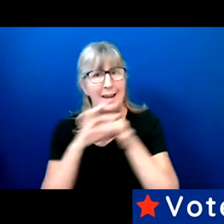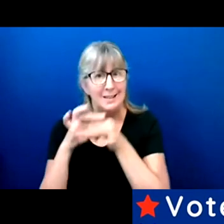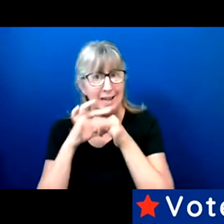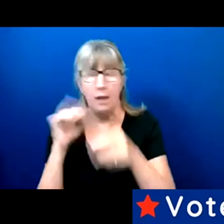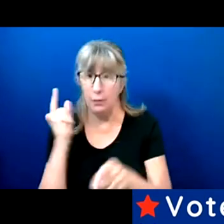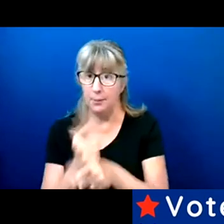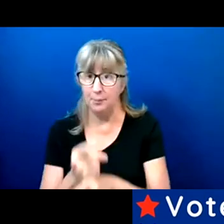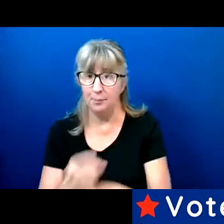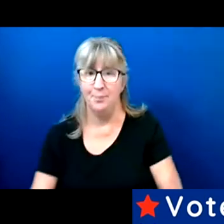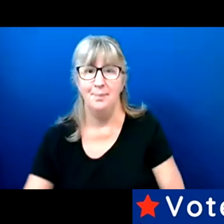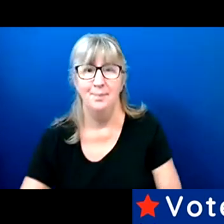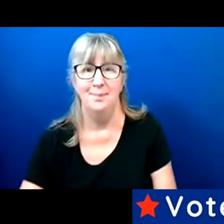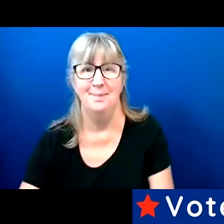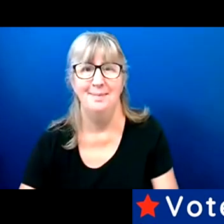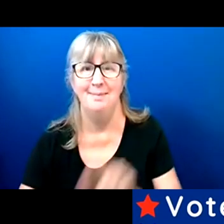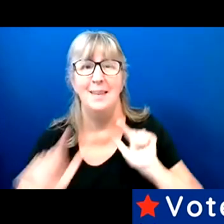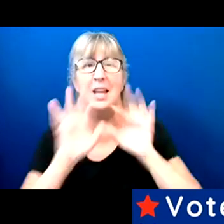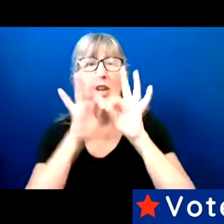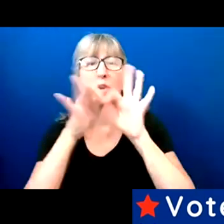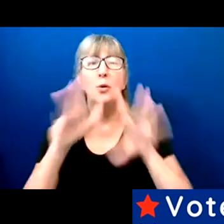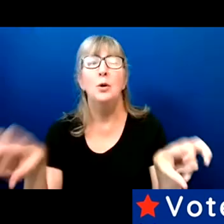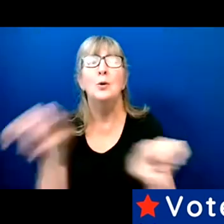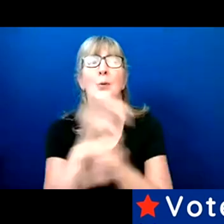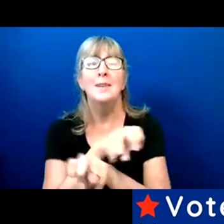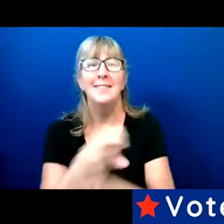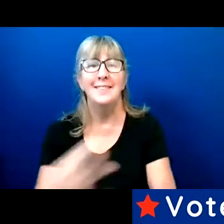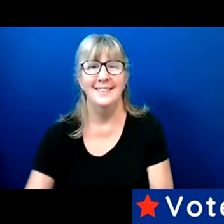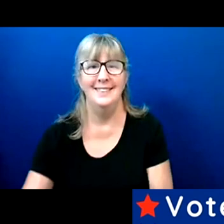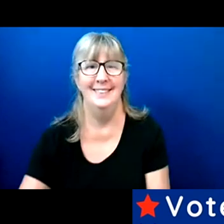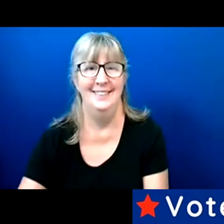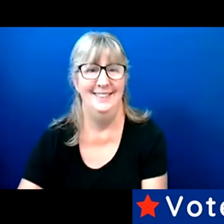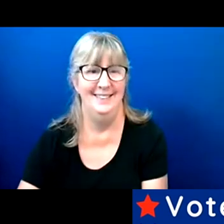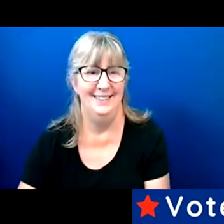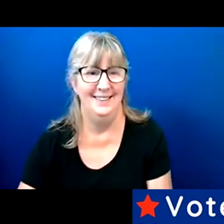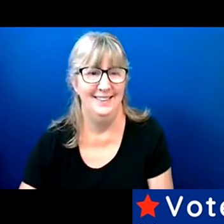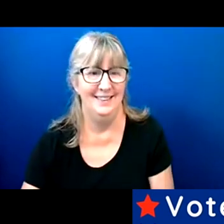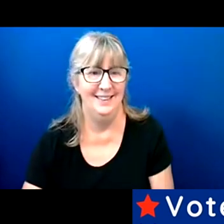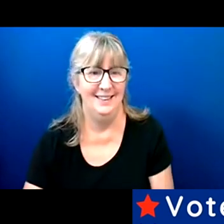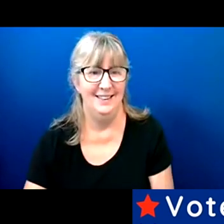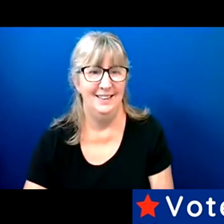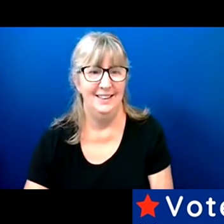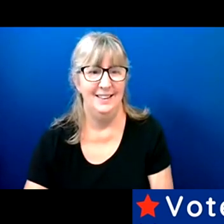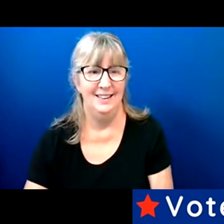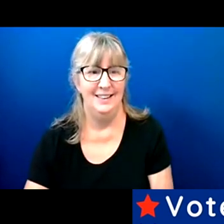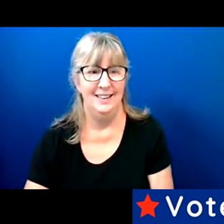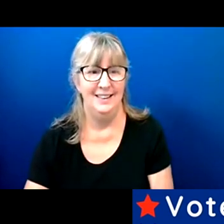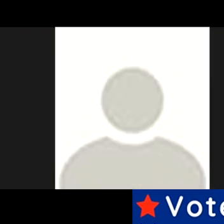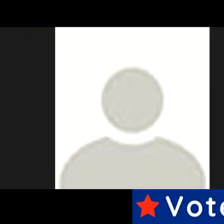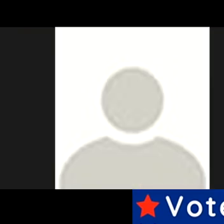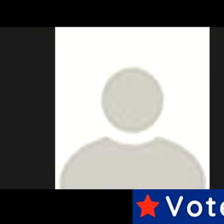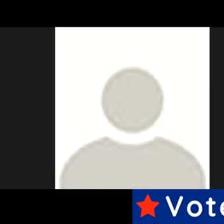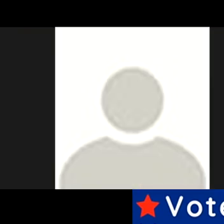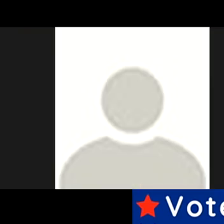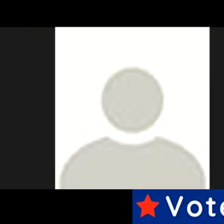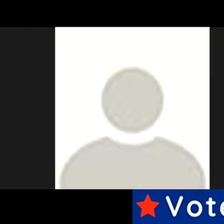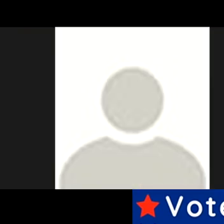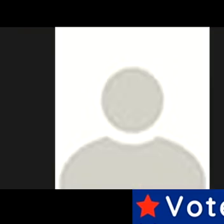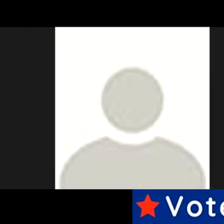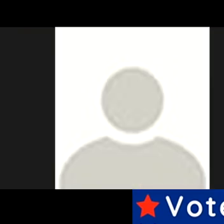Well, you have to start early. In Georgia, we never stopped.